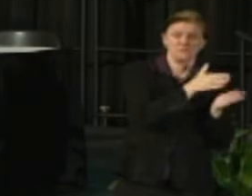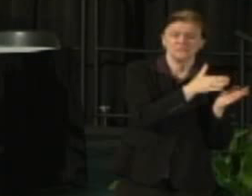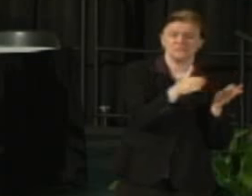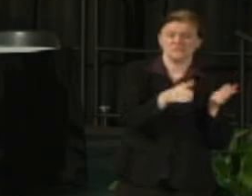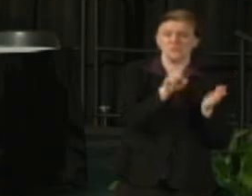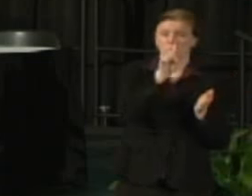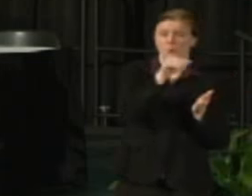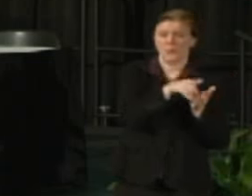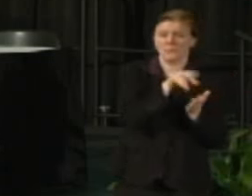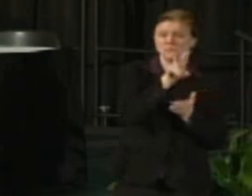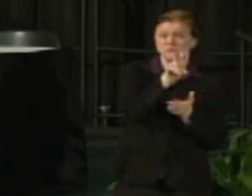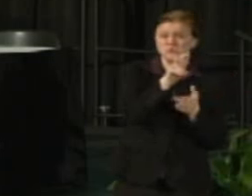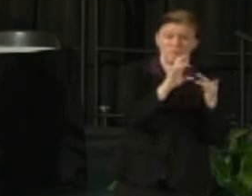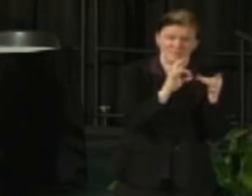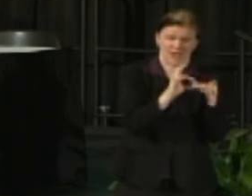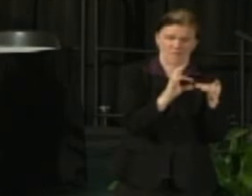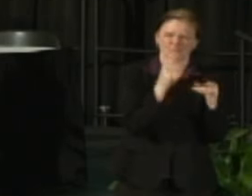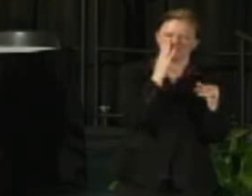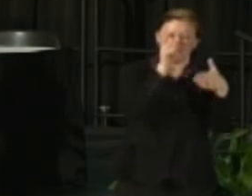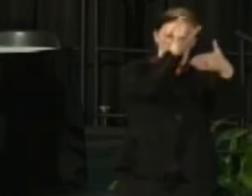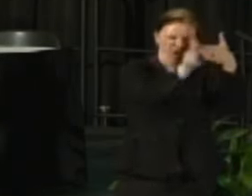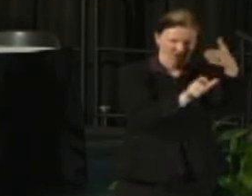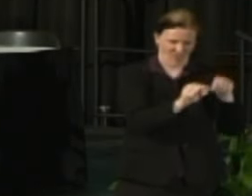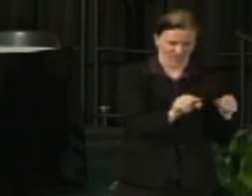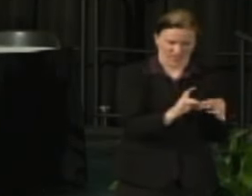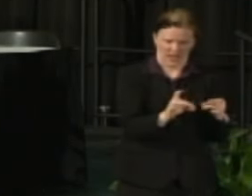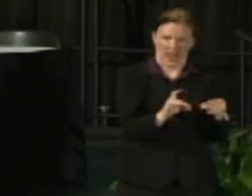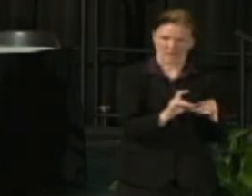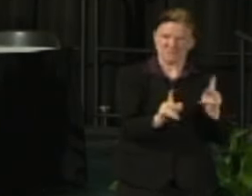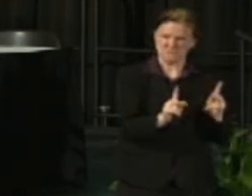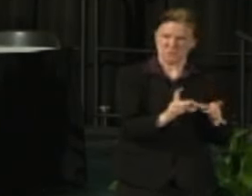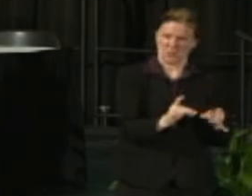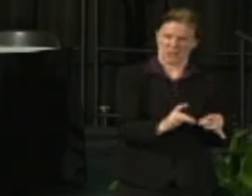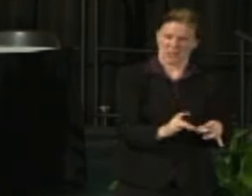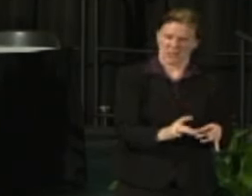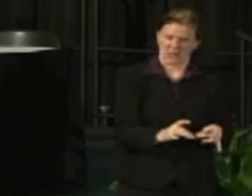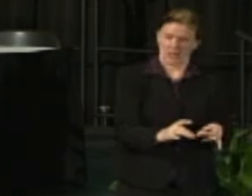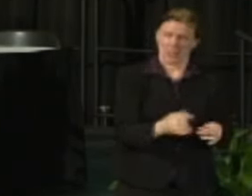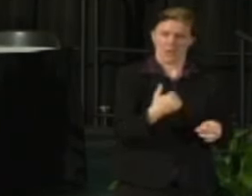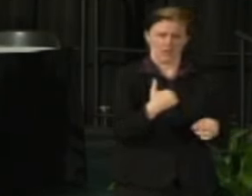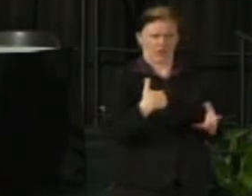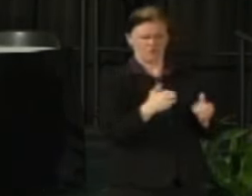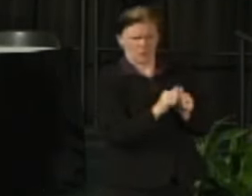within 24 hours the media folks have told me that's really exceptional. You rarely see that.